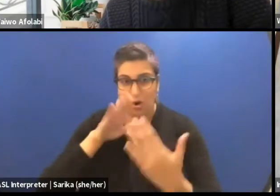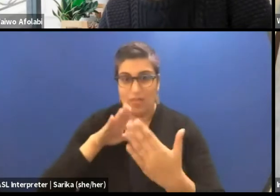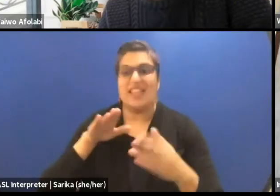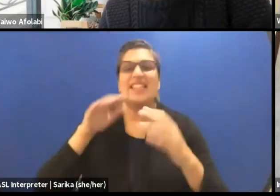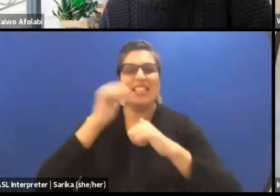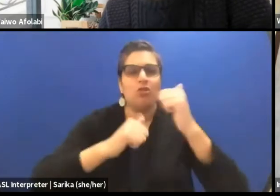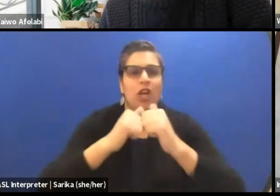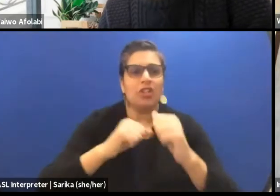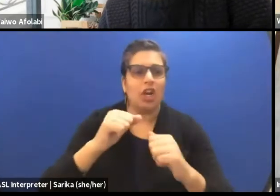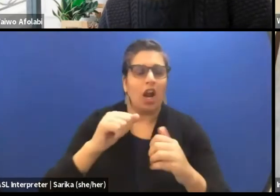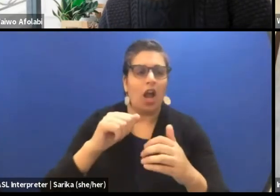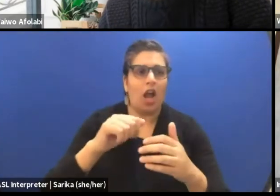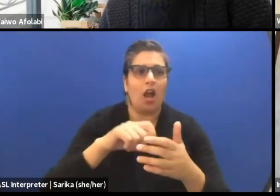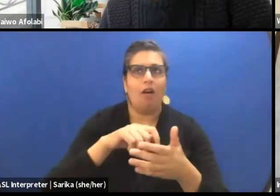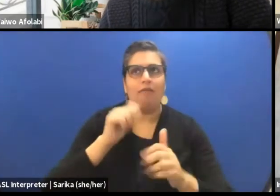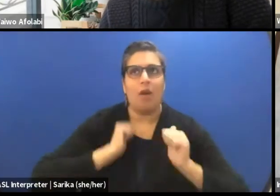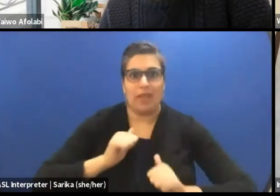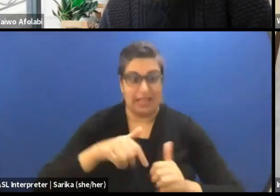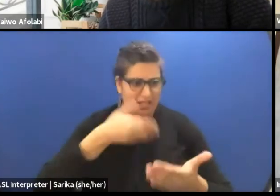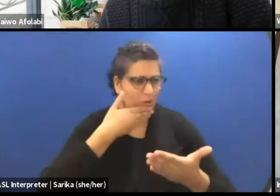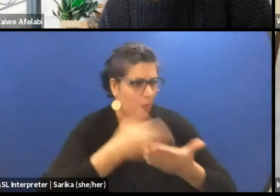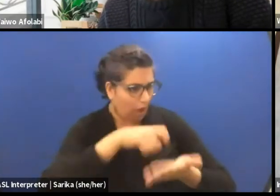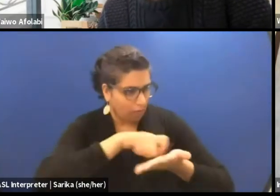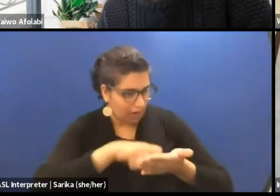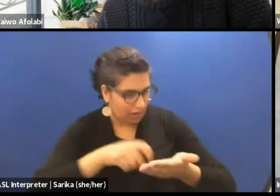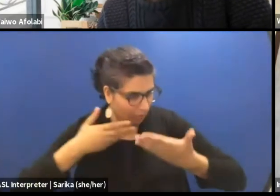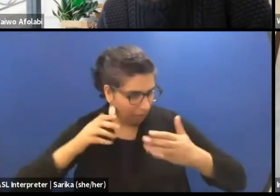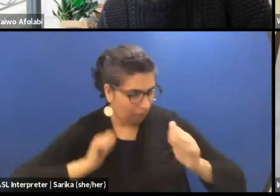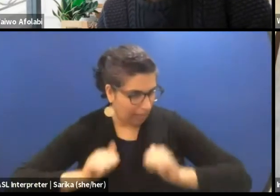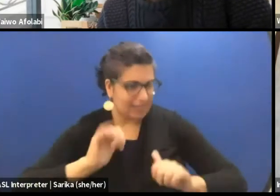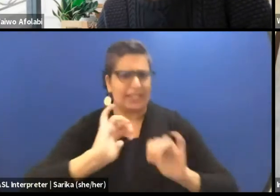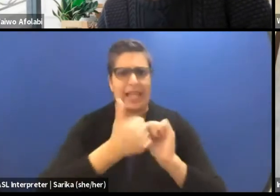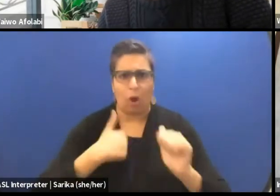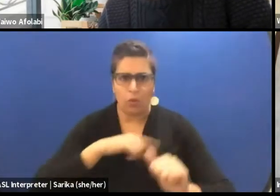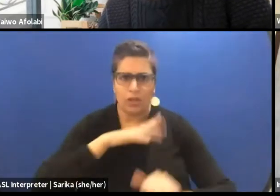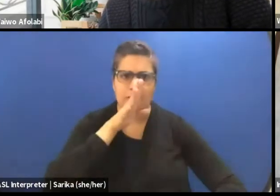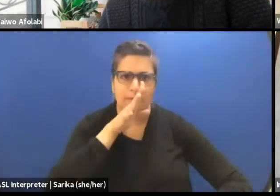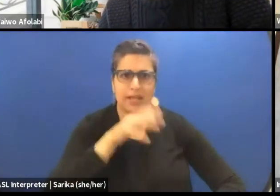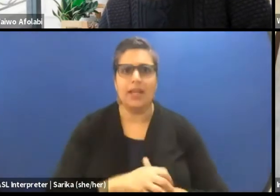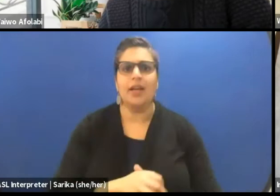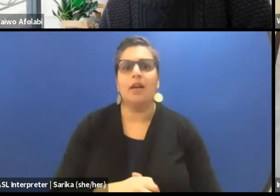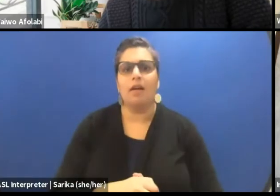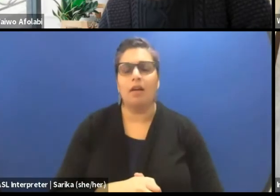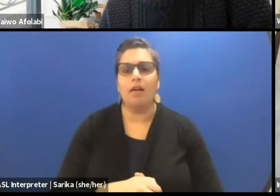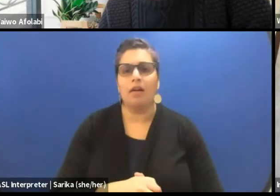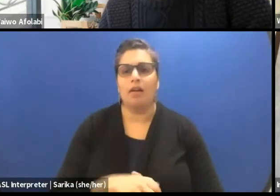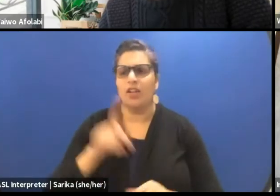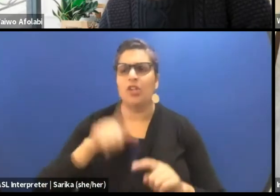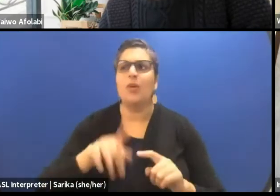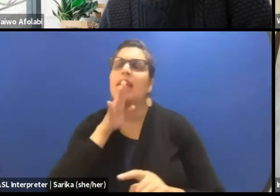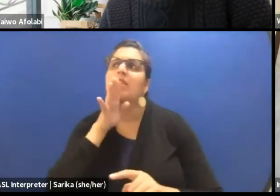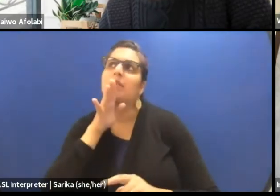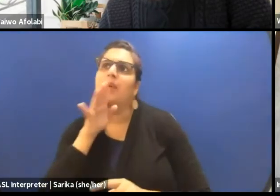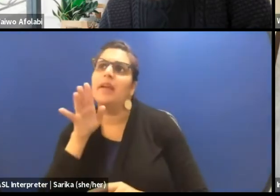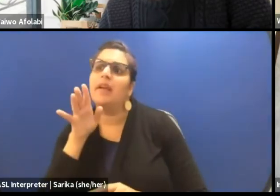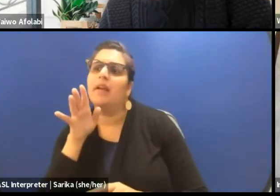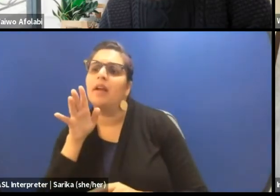this is a well-written play, this is how you should speak. You cannot speak your own language in a play